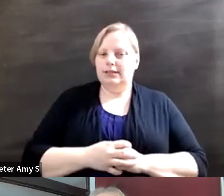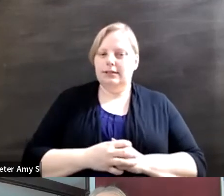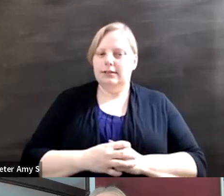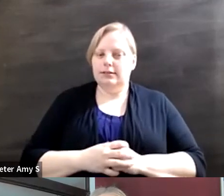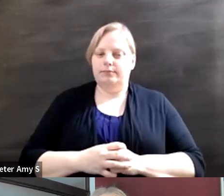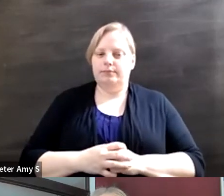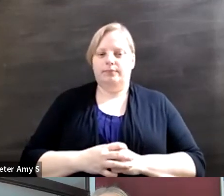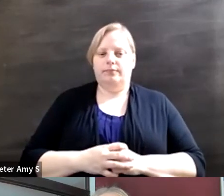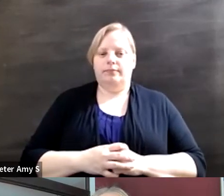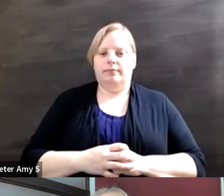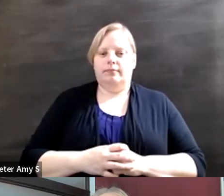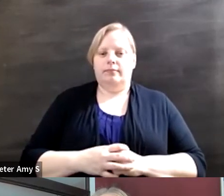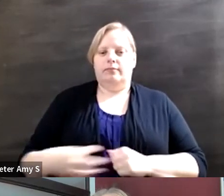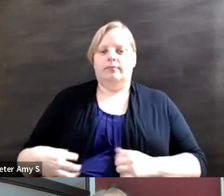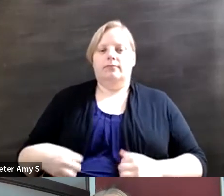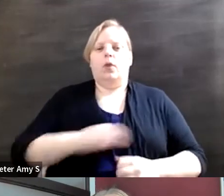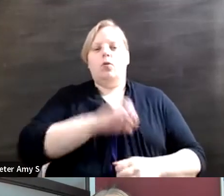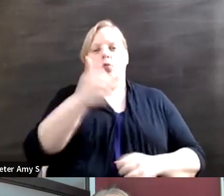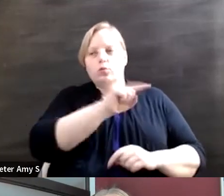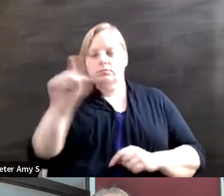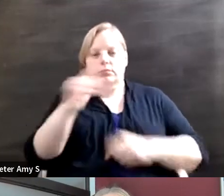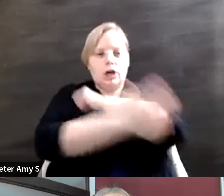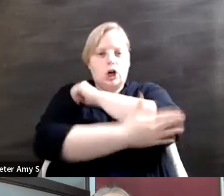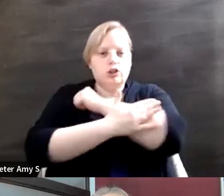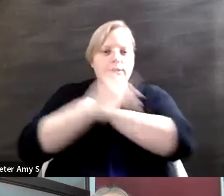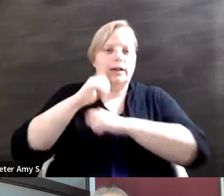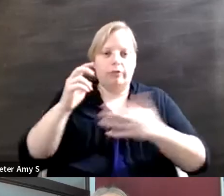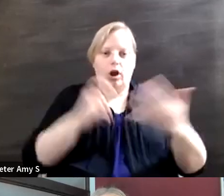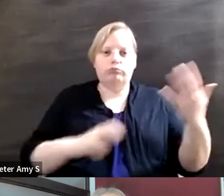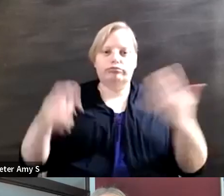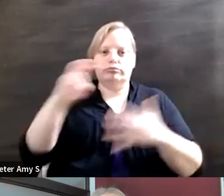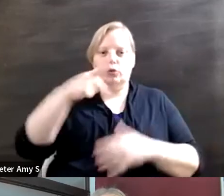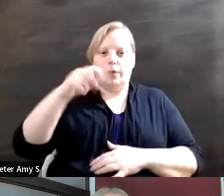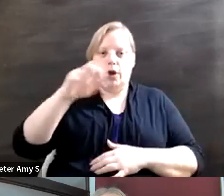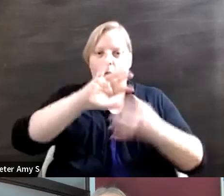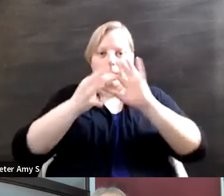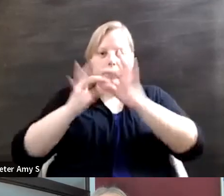in those countries if they're making it to the paralympic games they're considered like-- they're